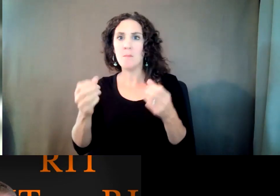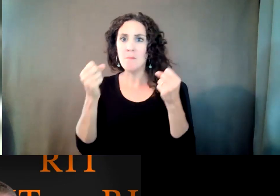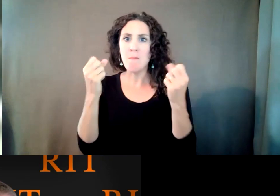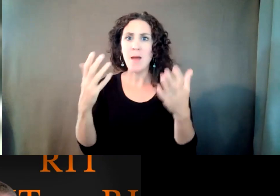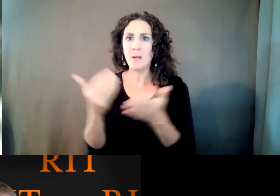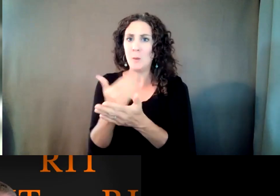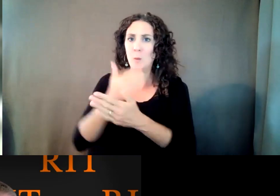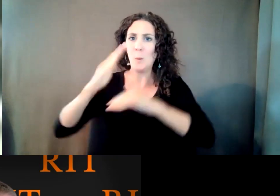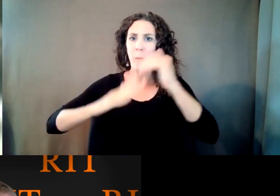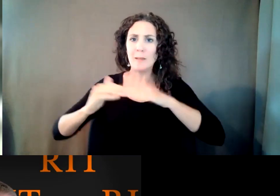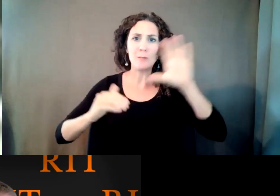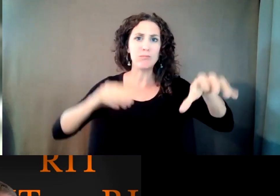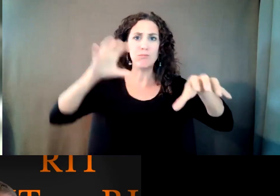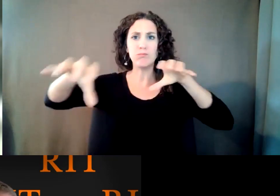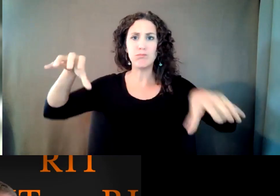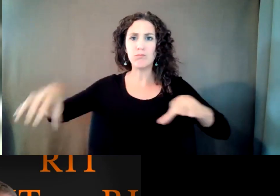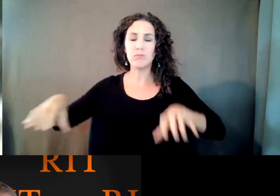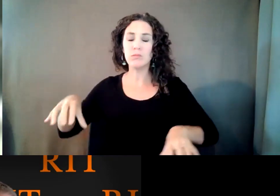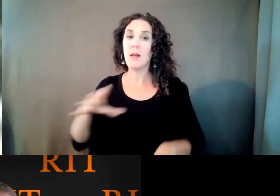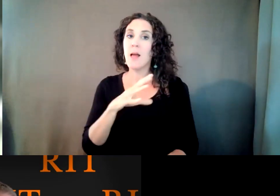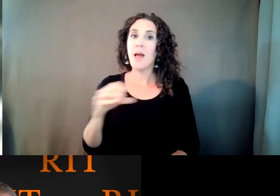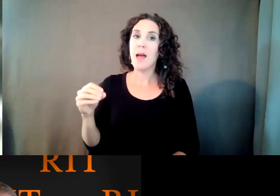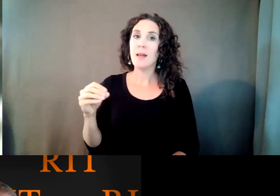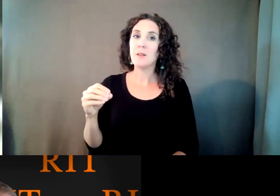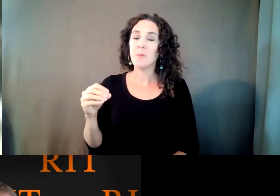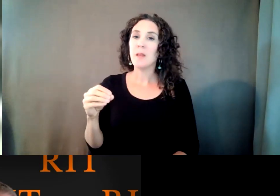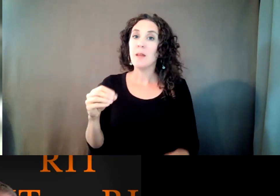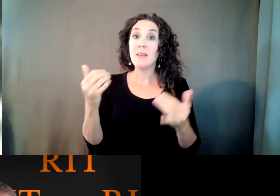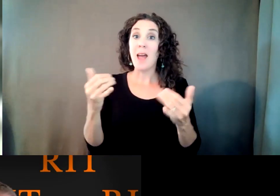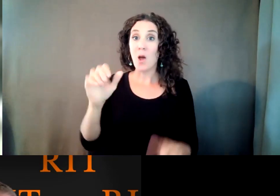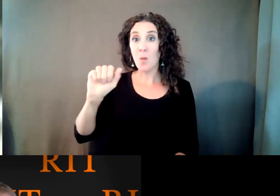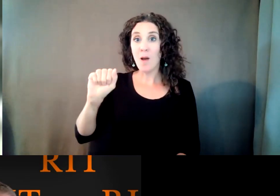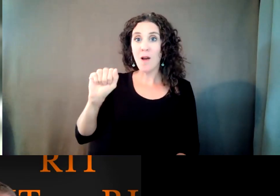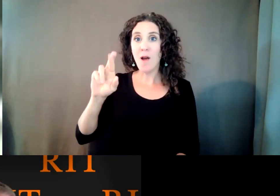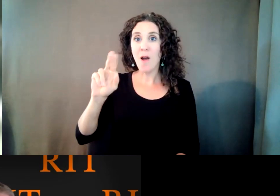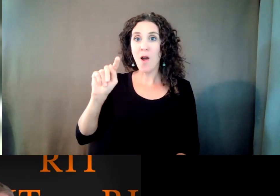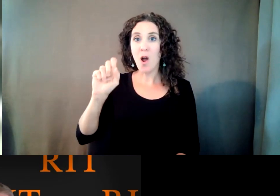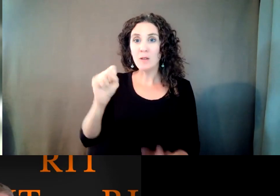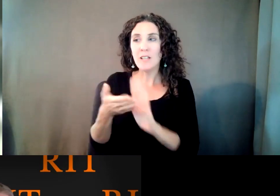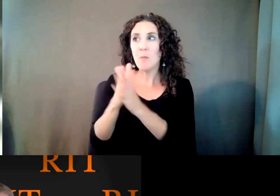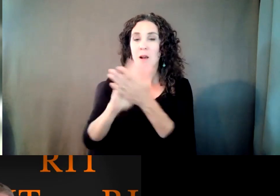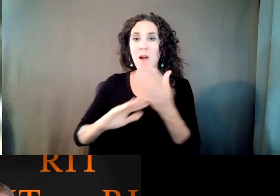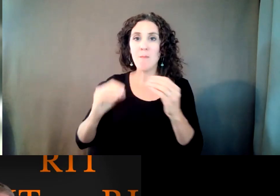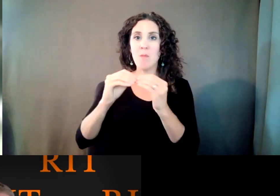the facilities. I love the fact that the arts have become such a prominent and -- such a